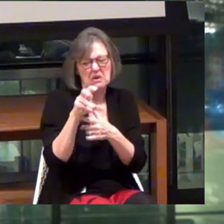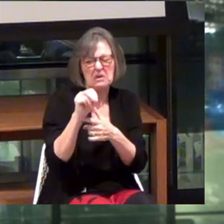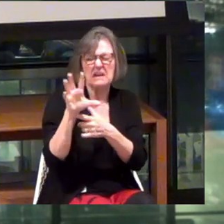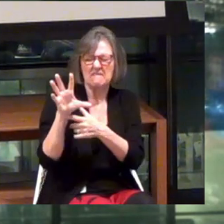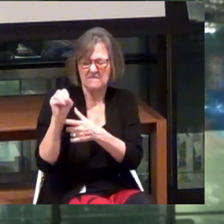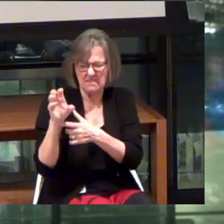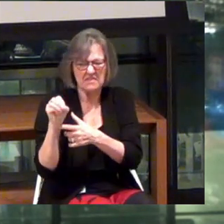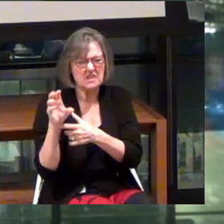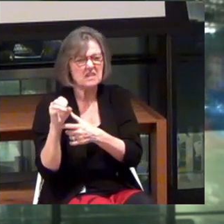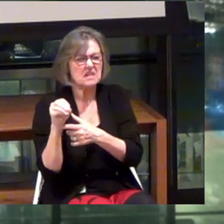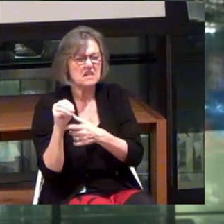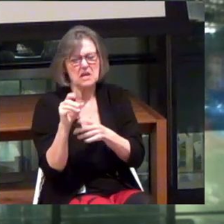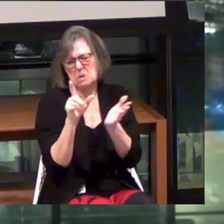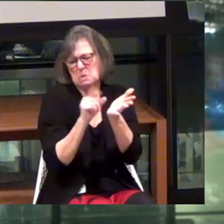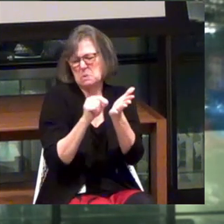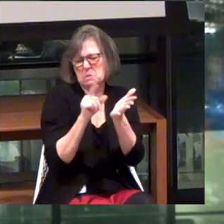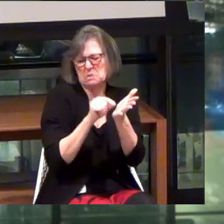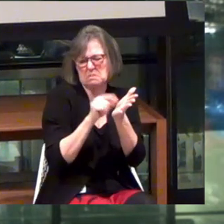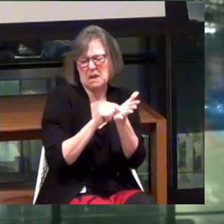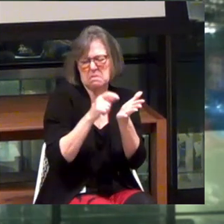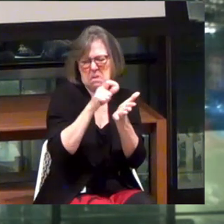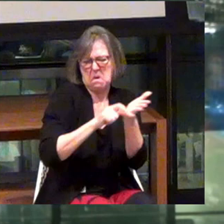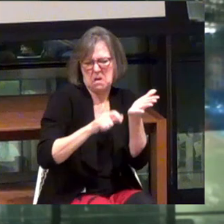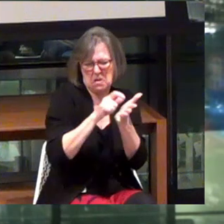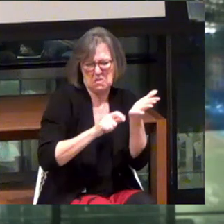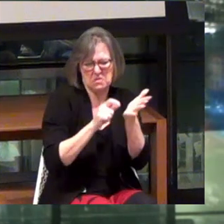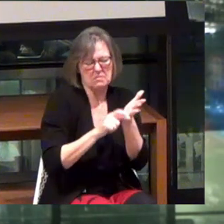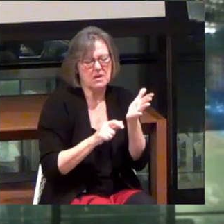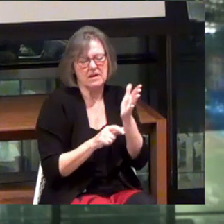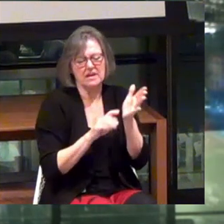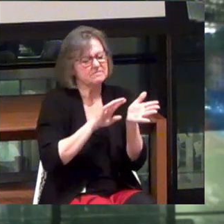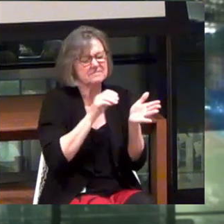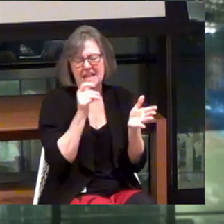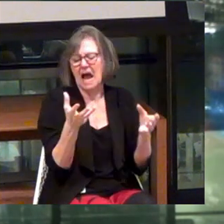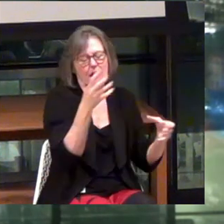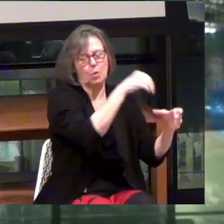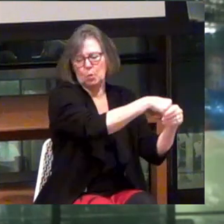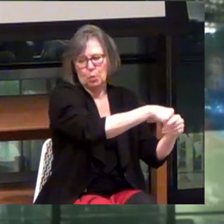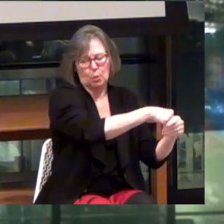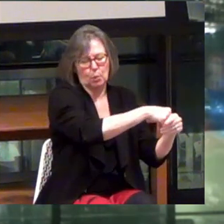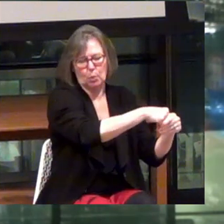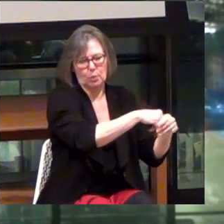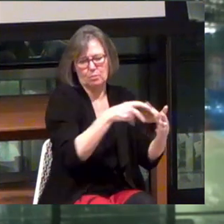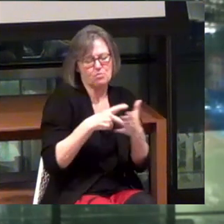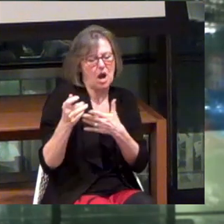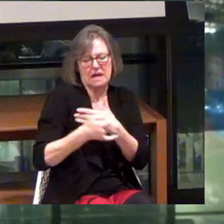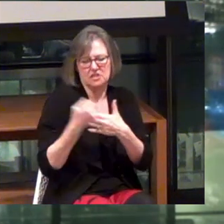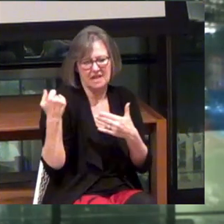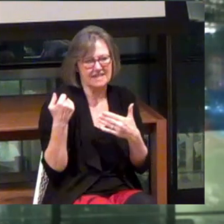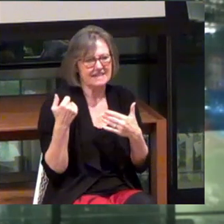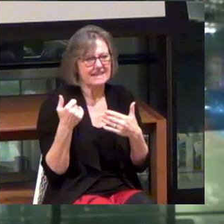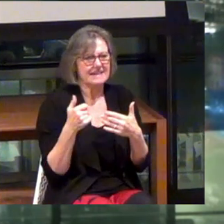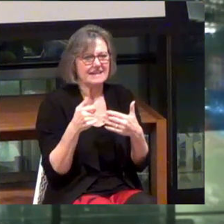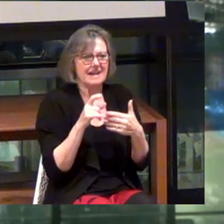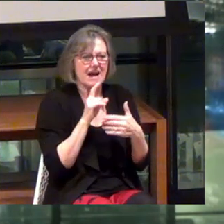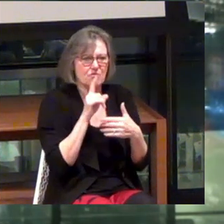Where I found newspaper articles on them. But I chose not to include those projects, because they didn't actually advance to the